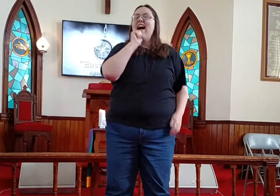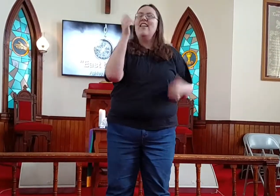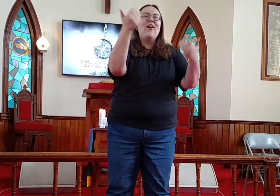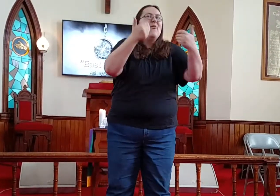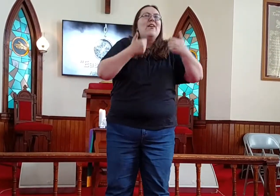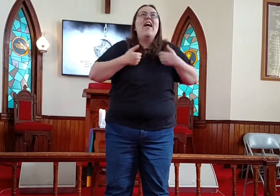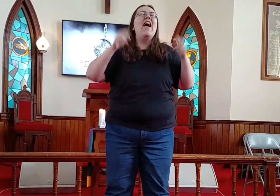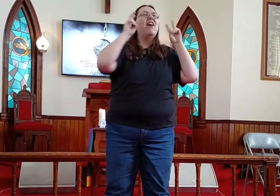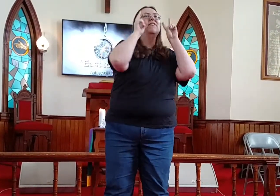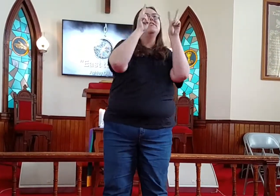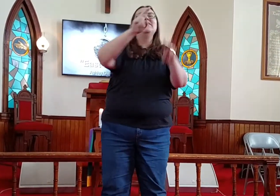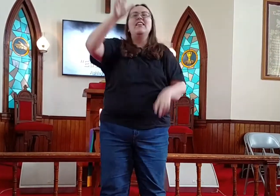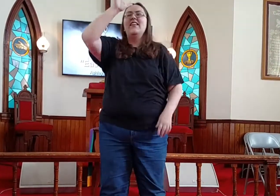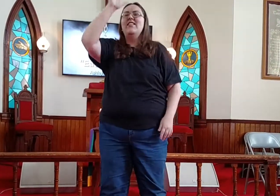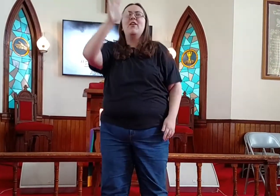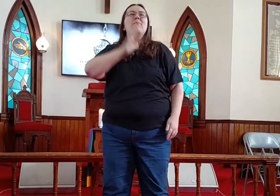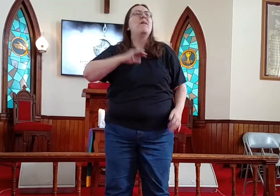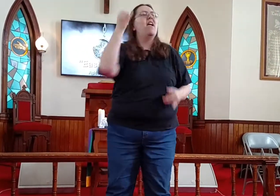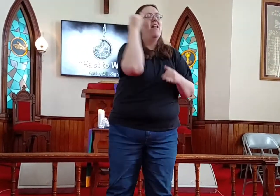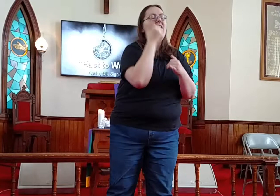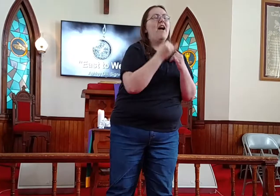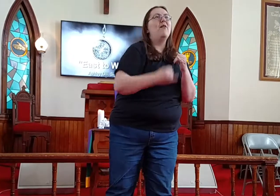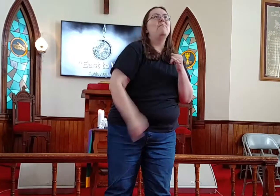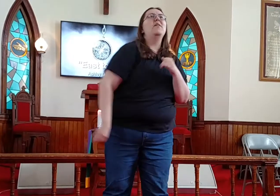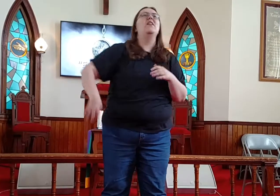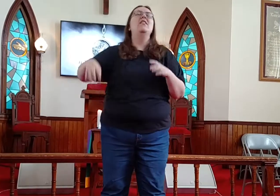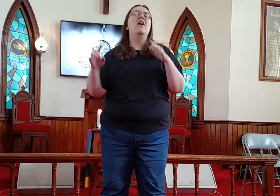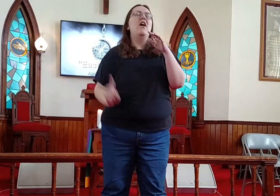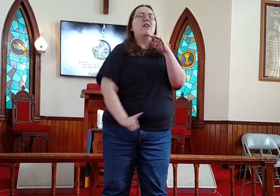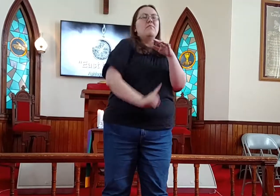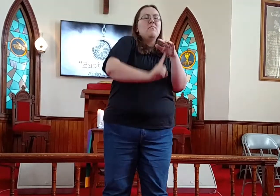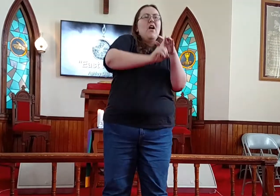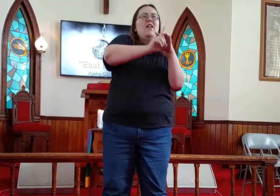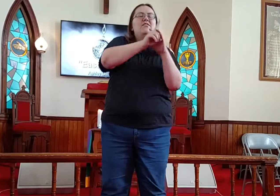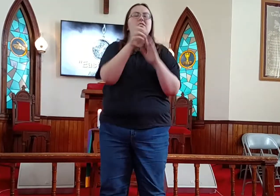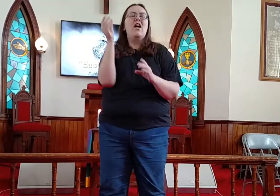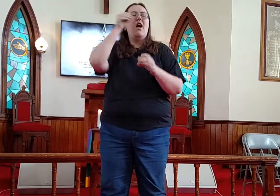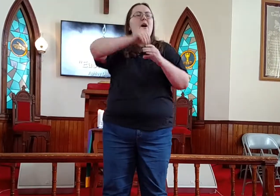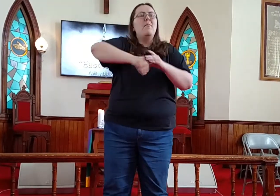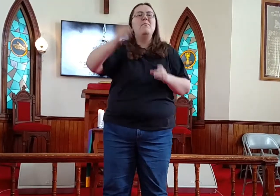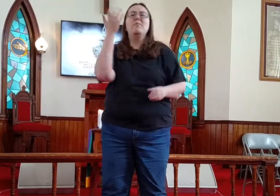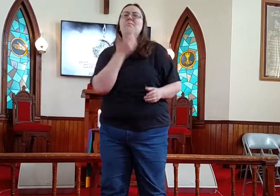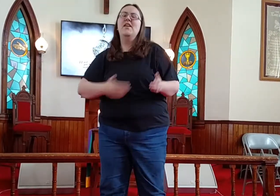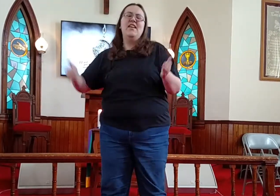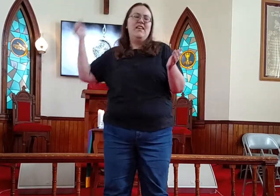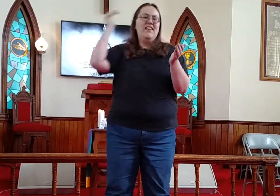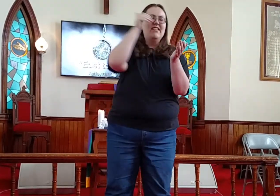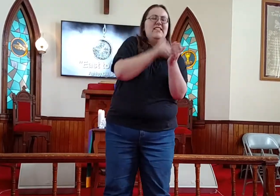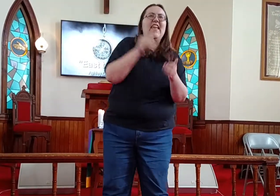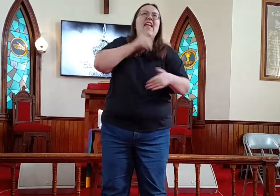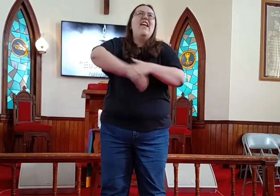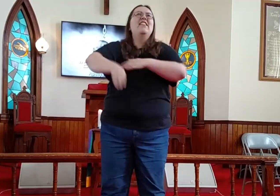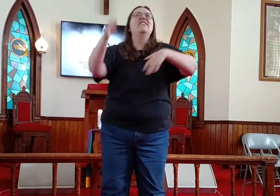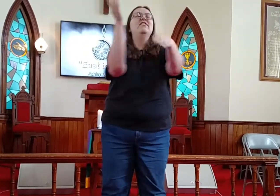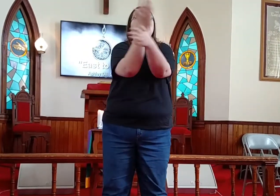I don't have to see the man I've been Come rising up in me again